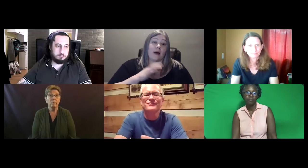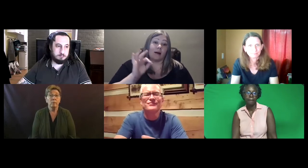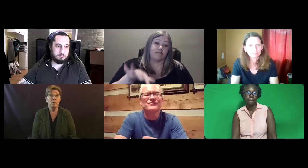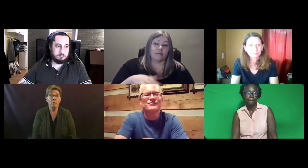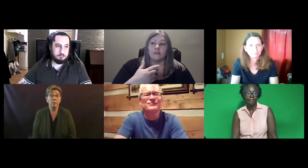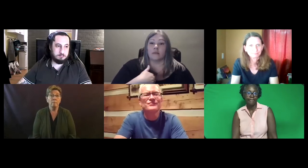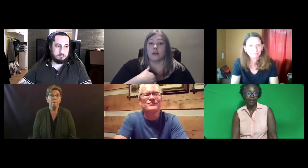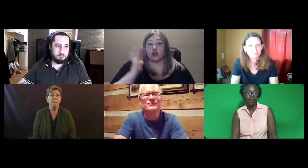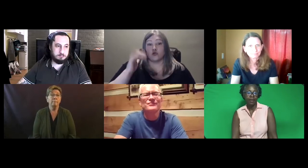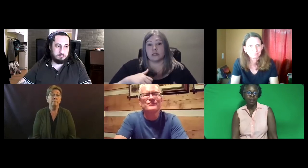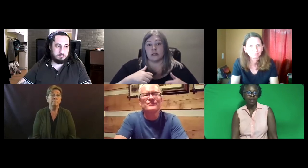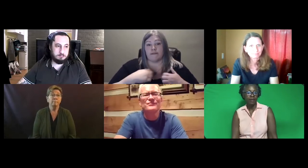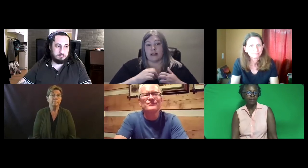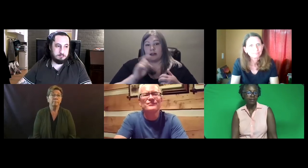We don't know.